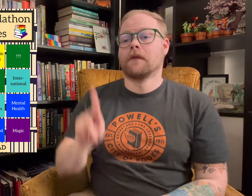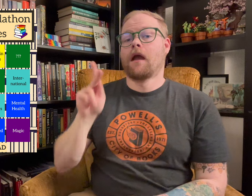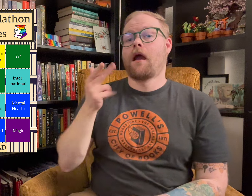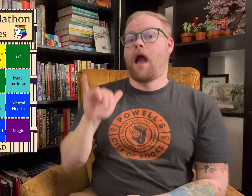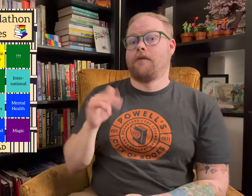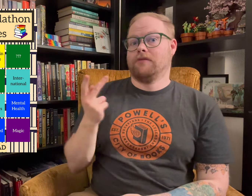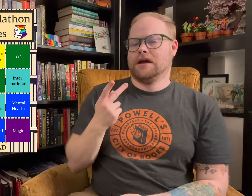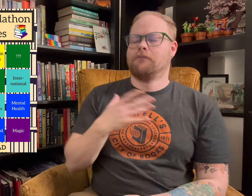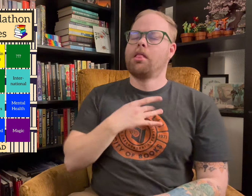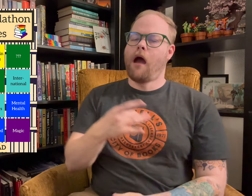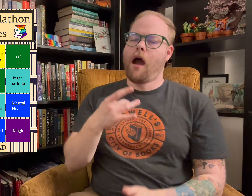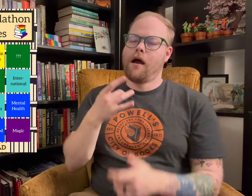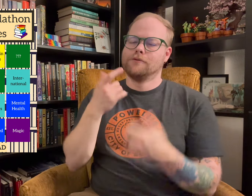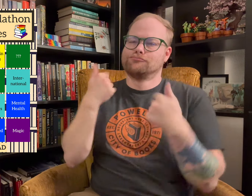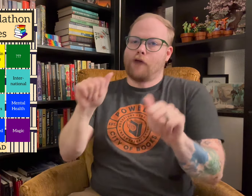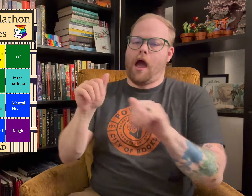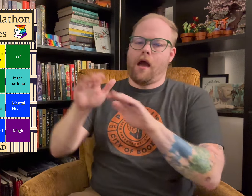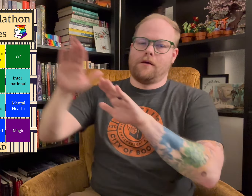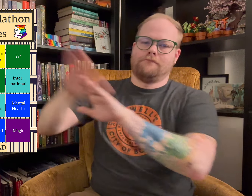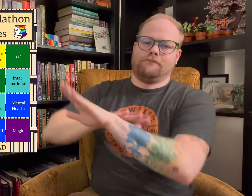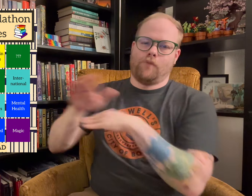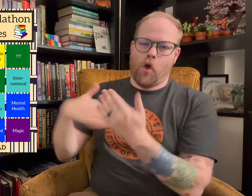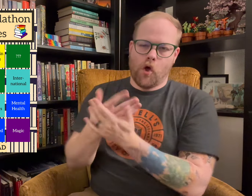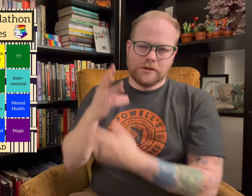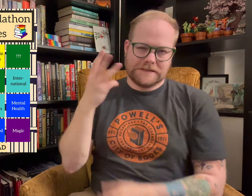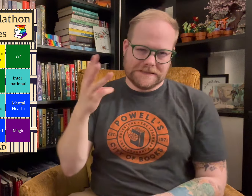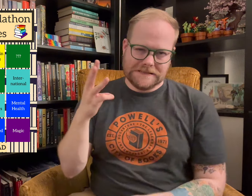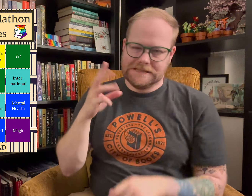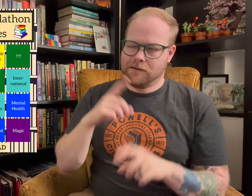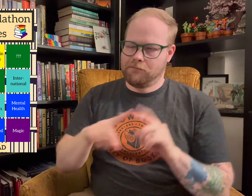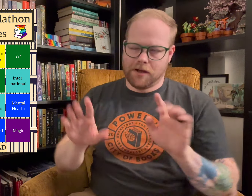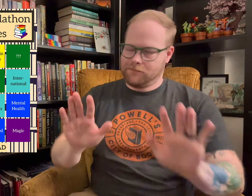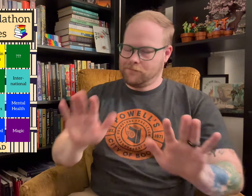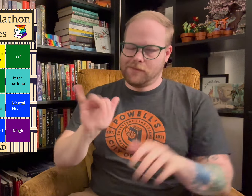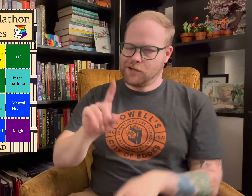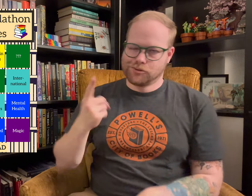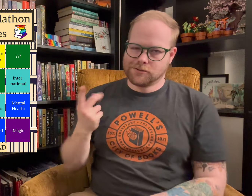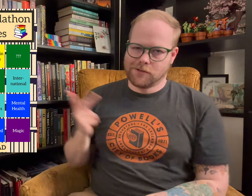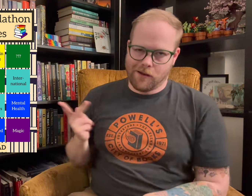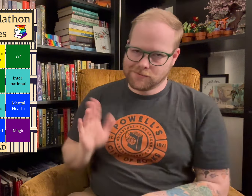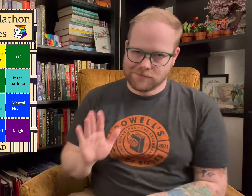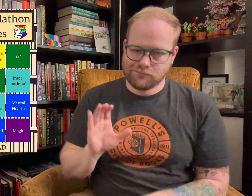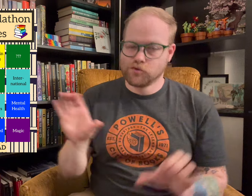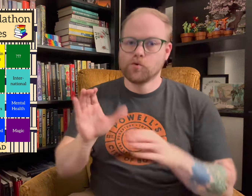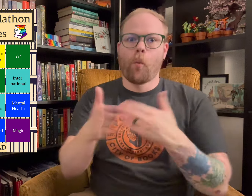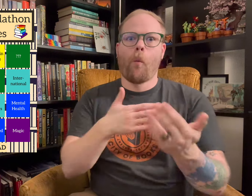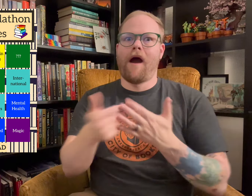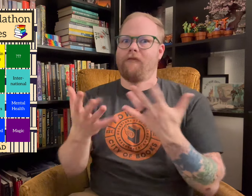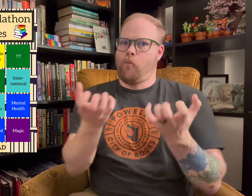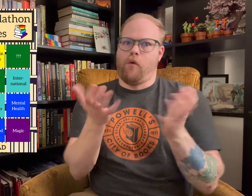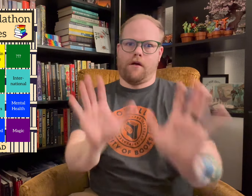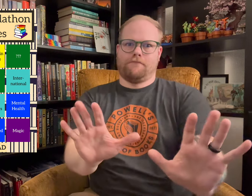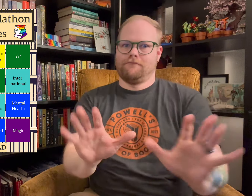Kathy and I like to aim for all 16, but that’s just us. Do whatever you want!